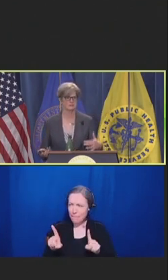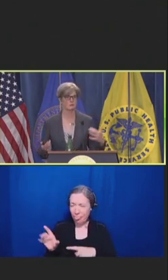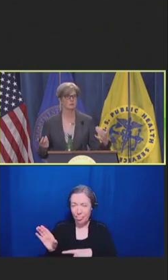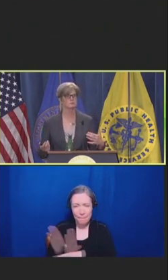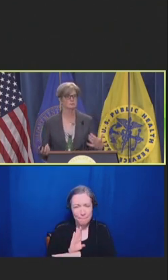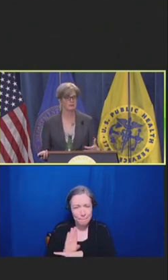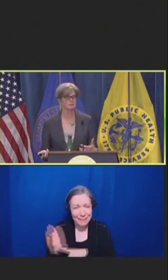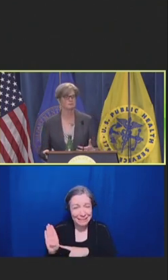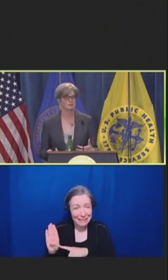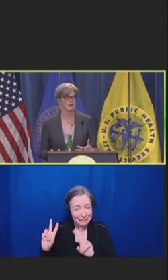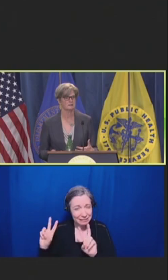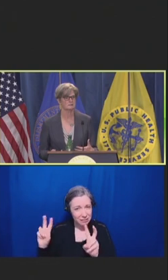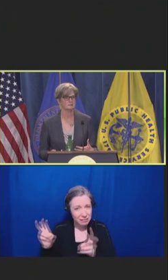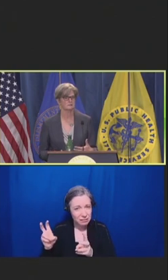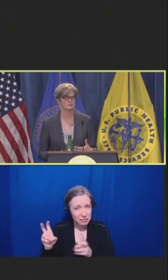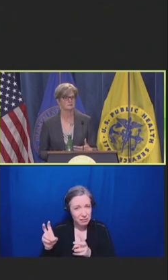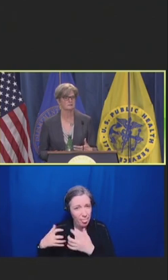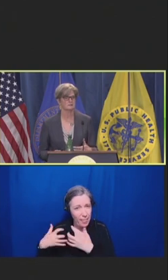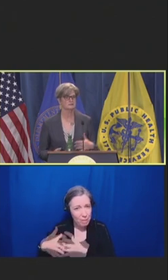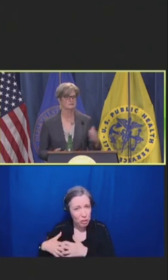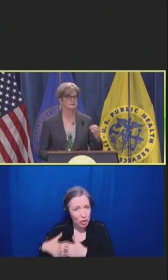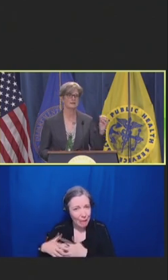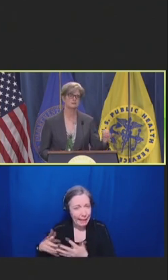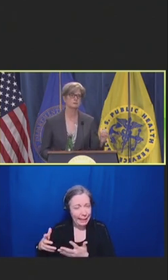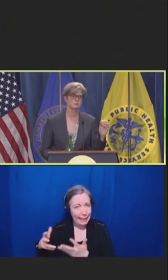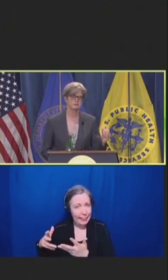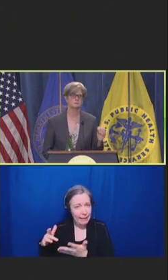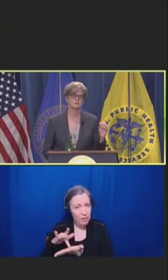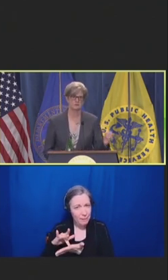wasn't prepared for that. And she said, "And that's what breaks my heart."